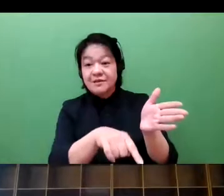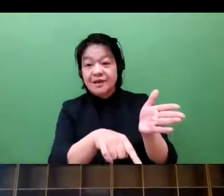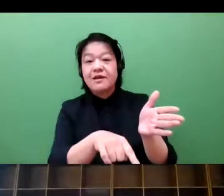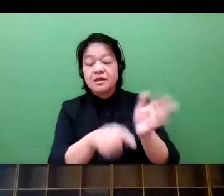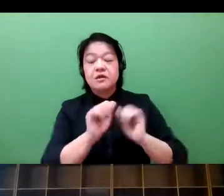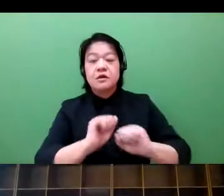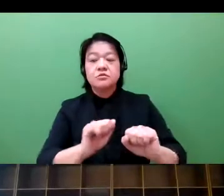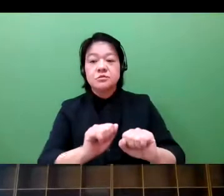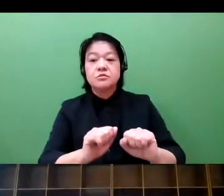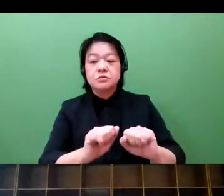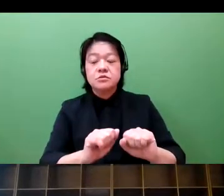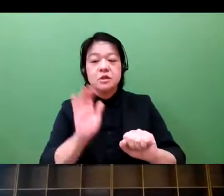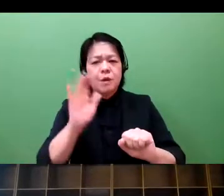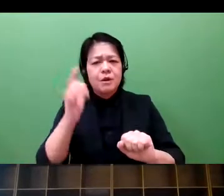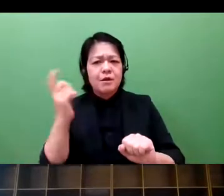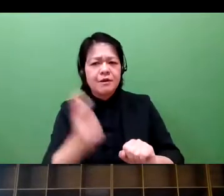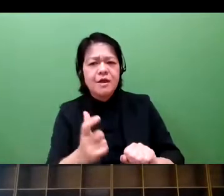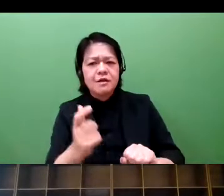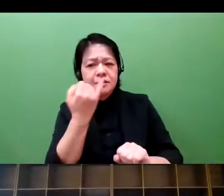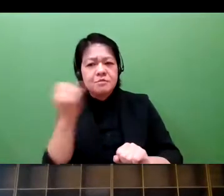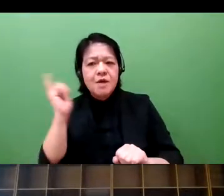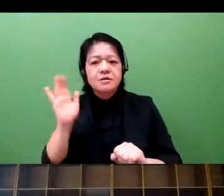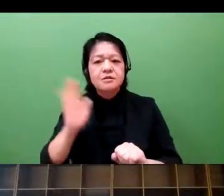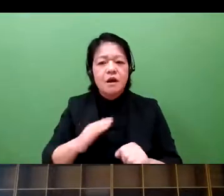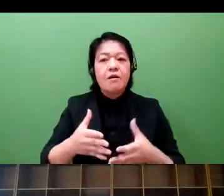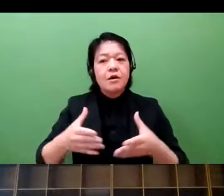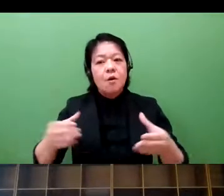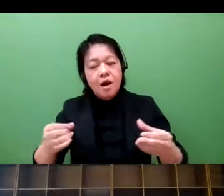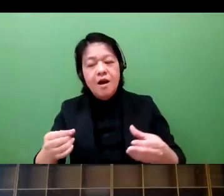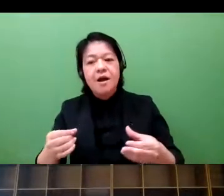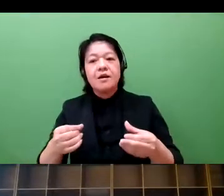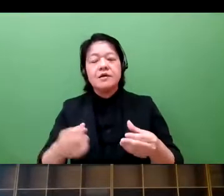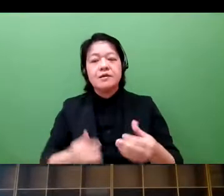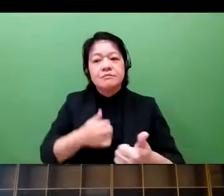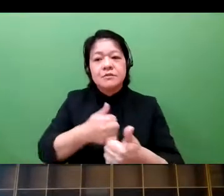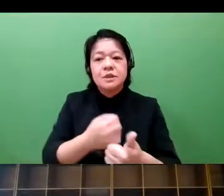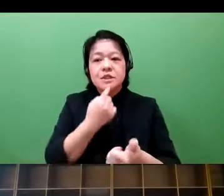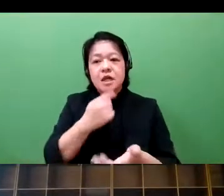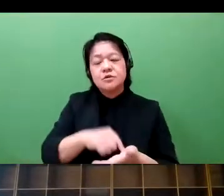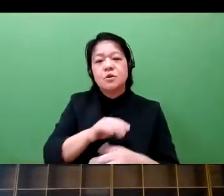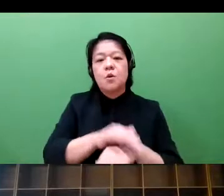Using this character to encourage patients to change